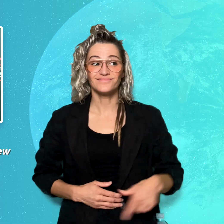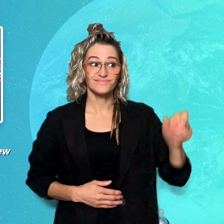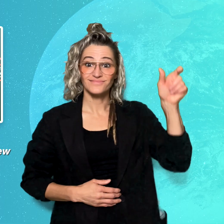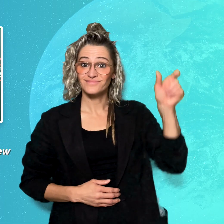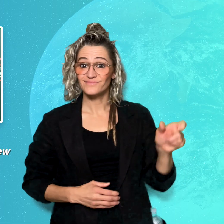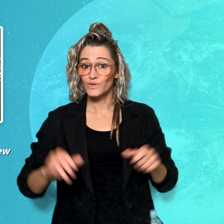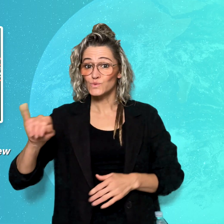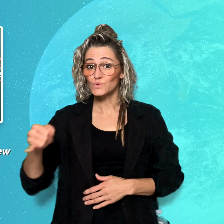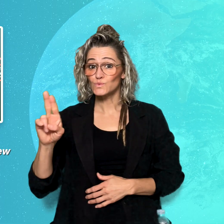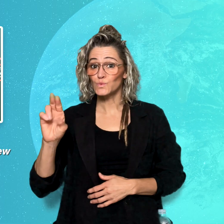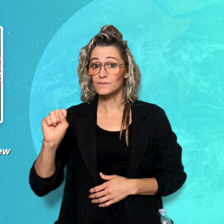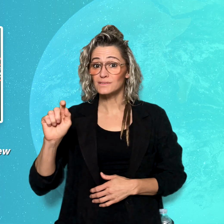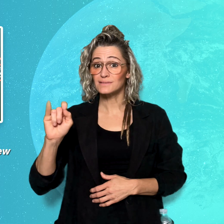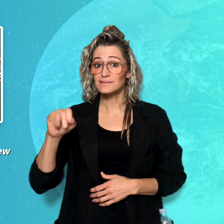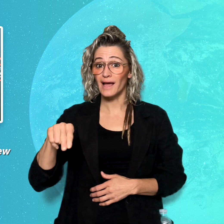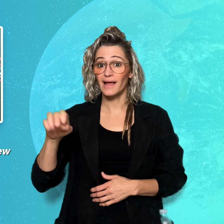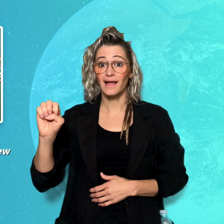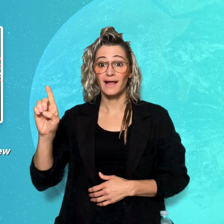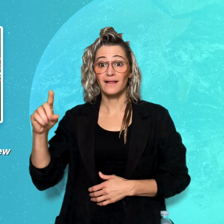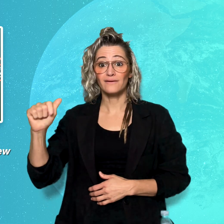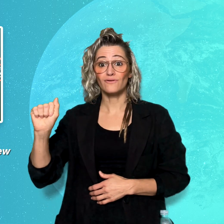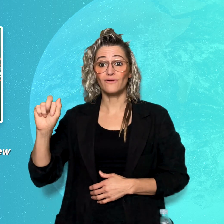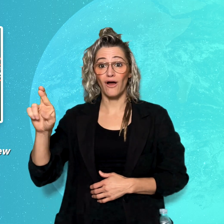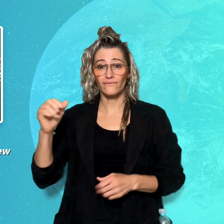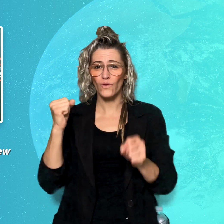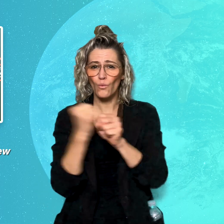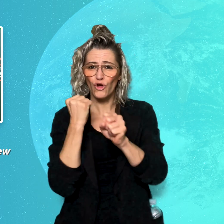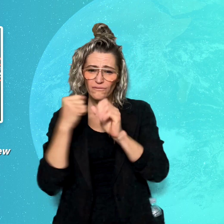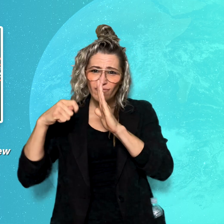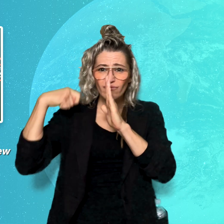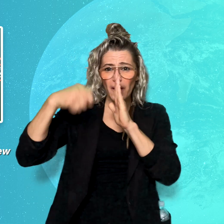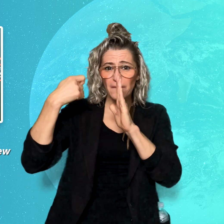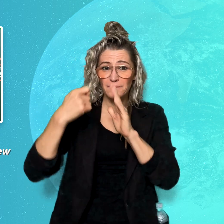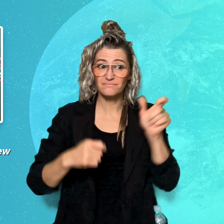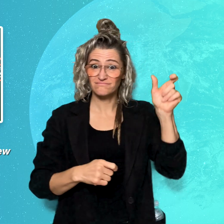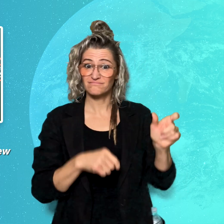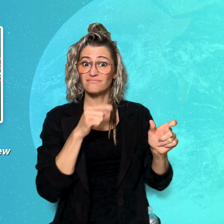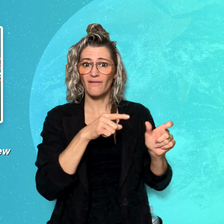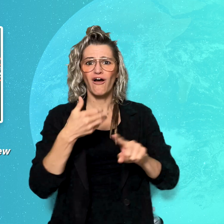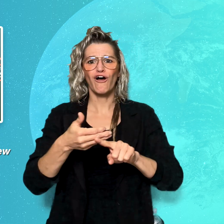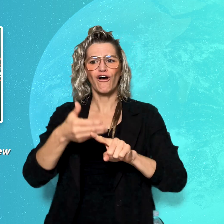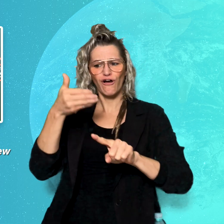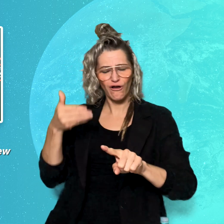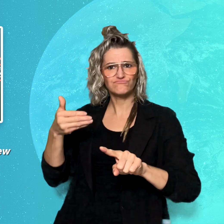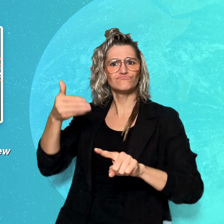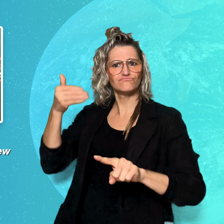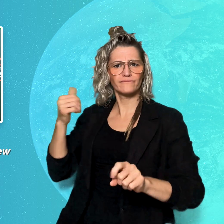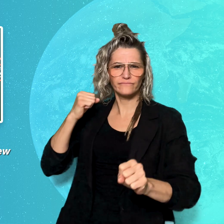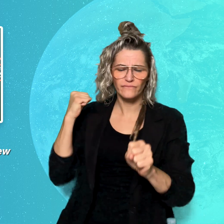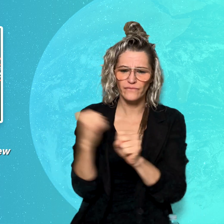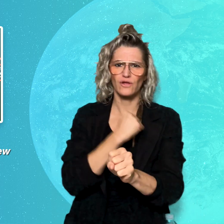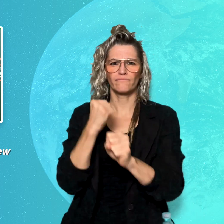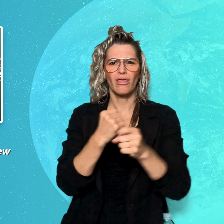Filmmaker Justin Edgar has a history of working on projects that advocate